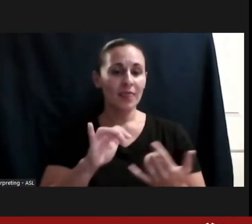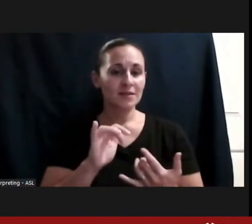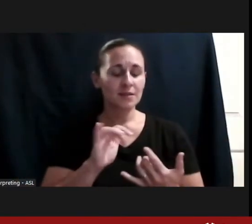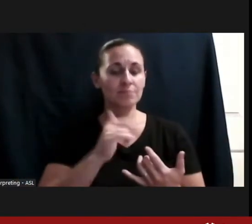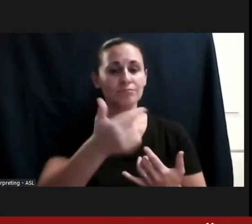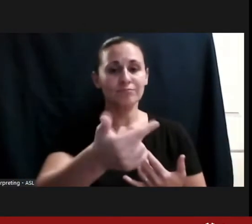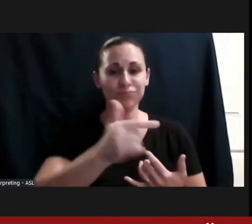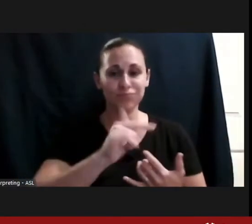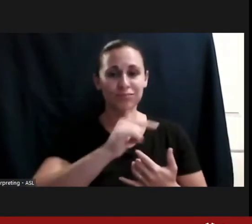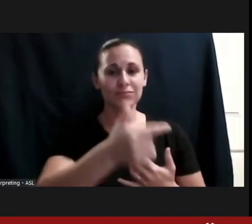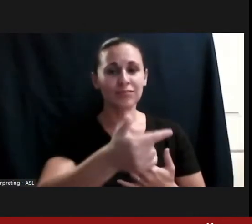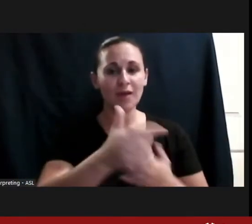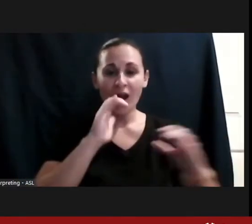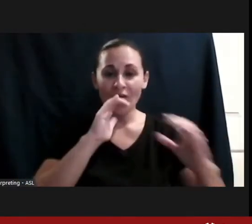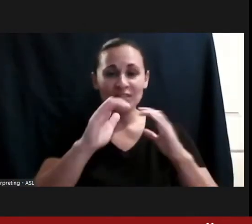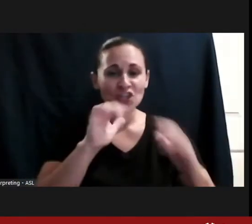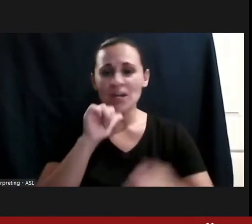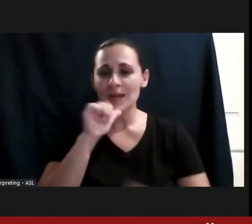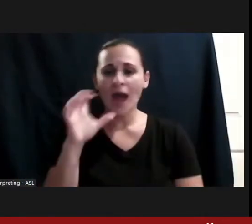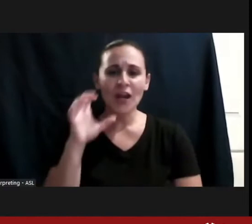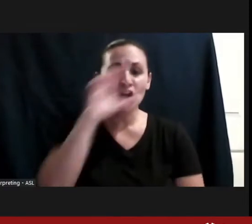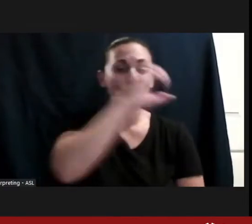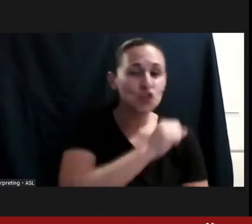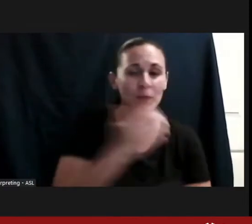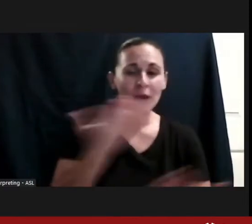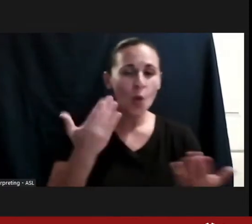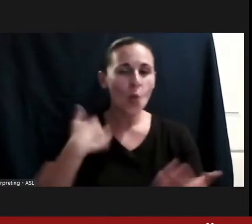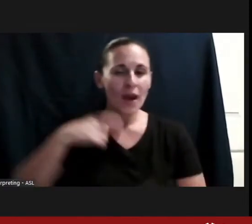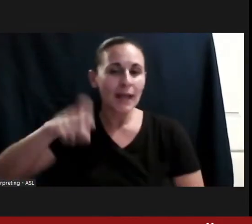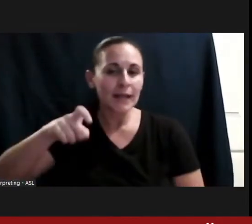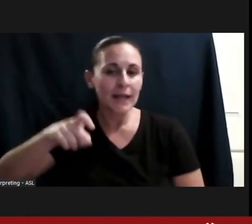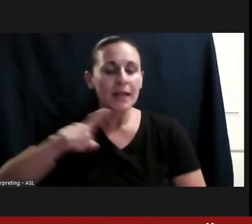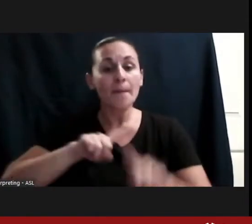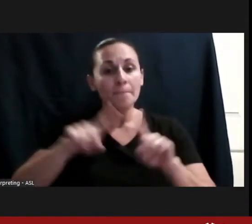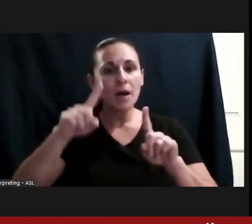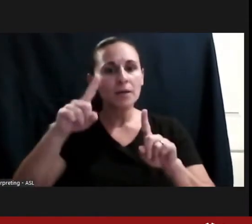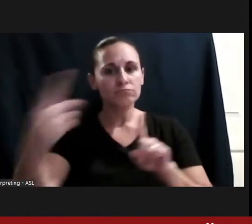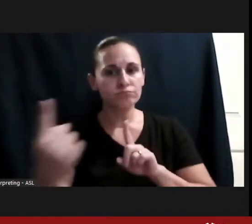assumptions about what I needed but rather simply coming to me and asking so we could